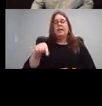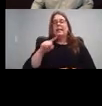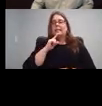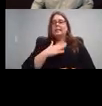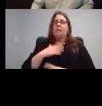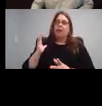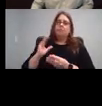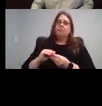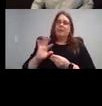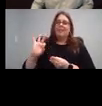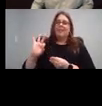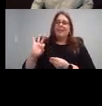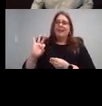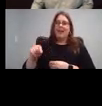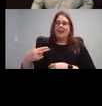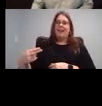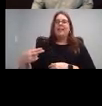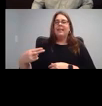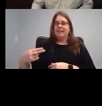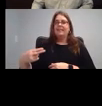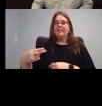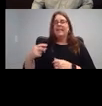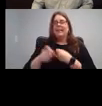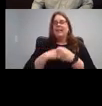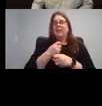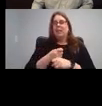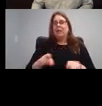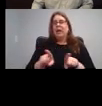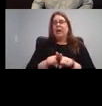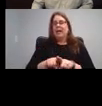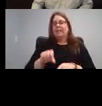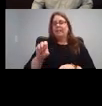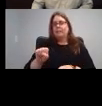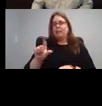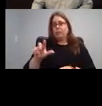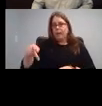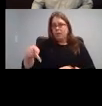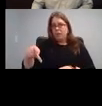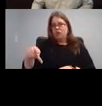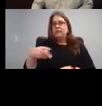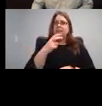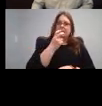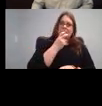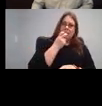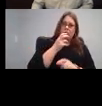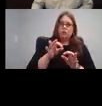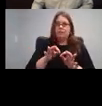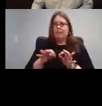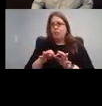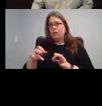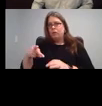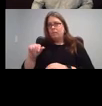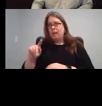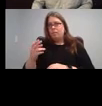I worked in a school for most of those years, so not all of them.